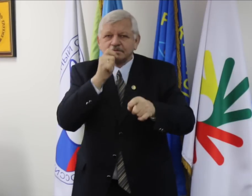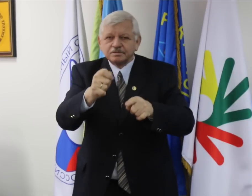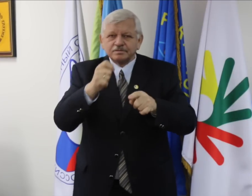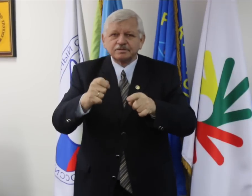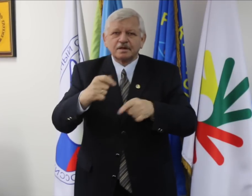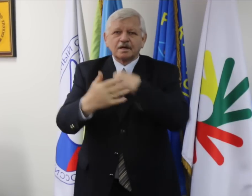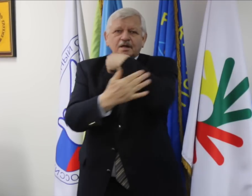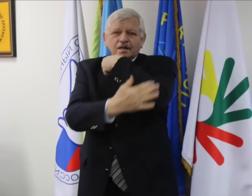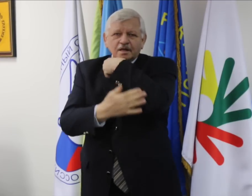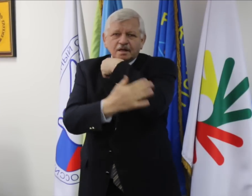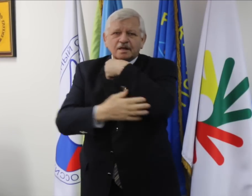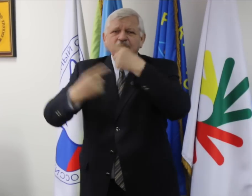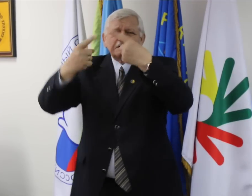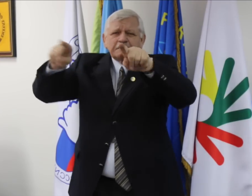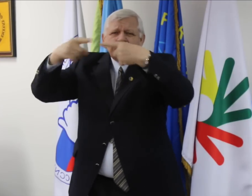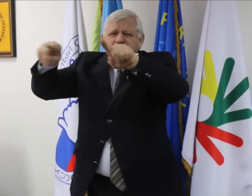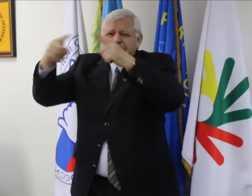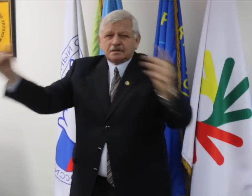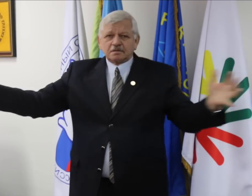journalists from around the world and they were